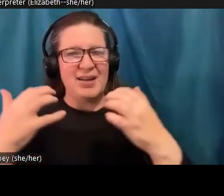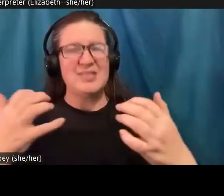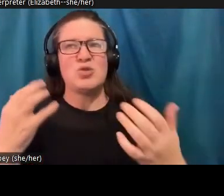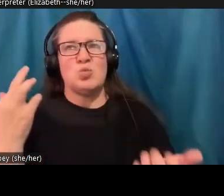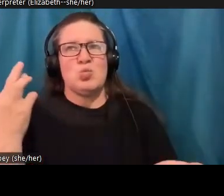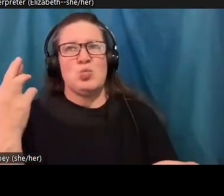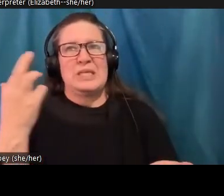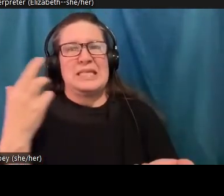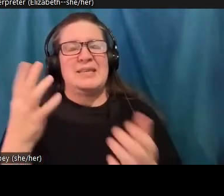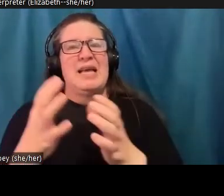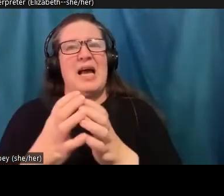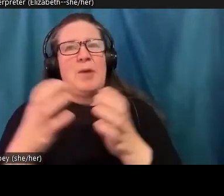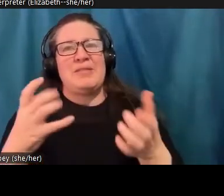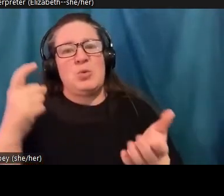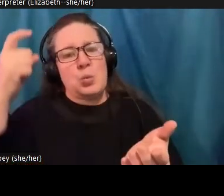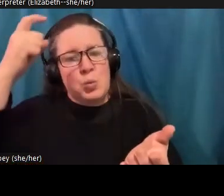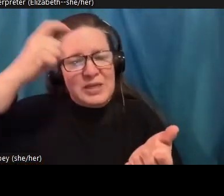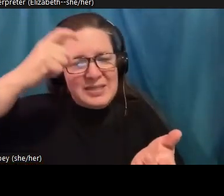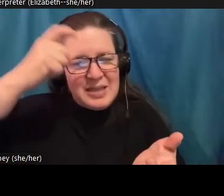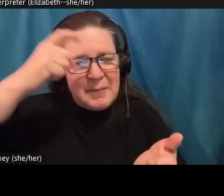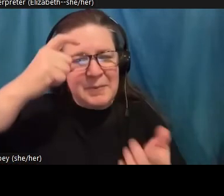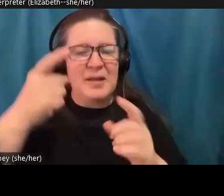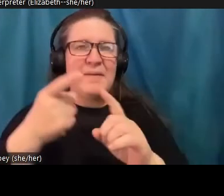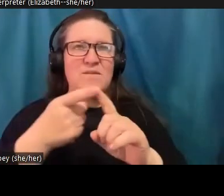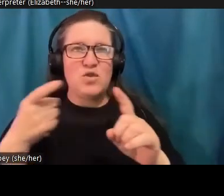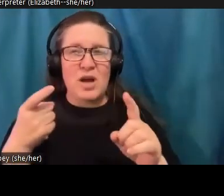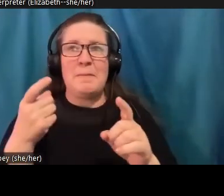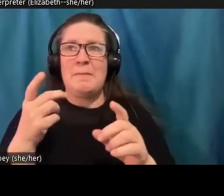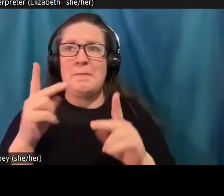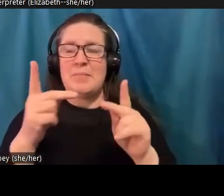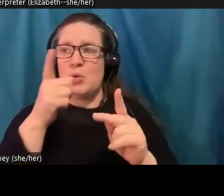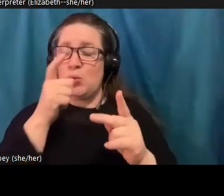been dealing with this this grief long before we had a name